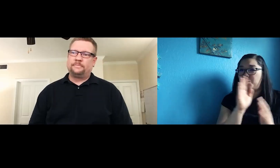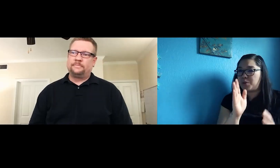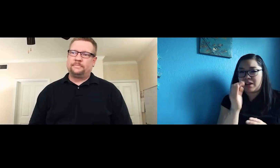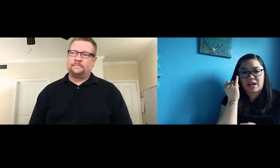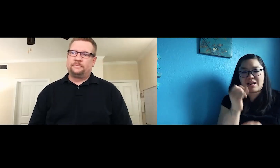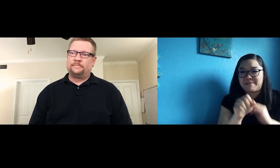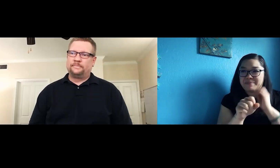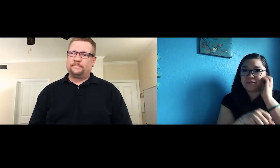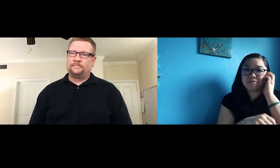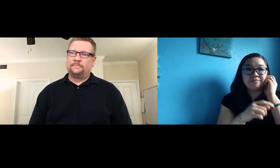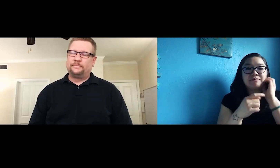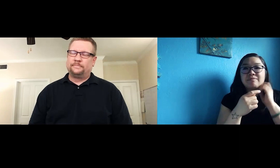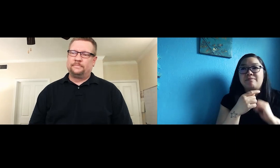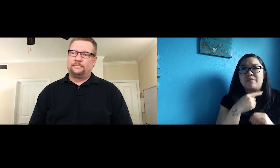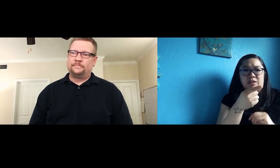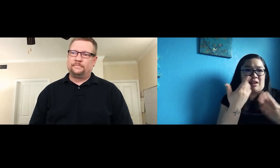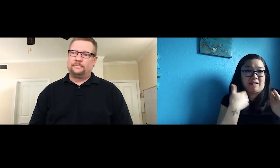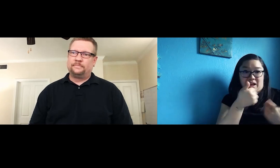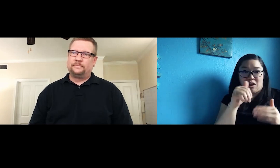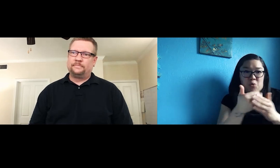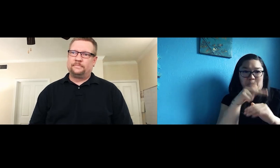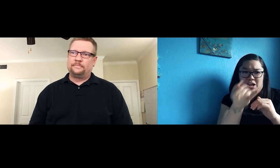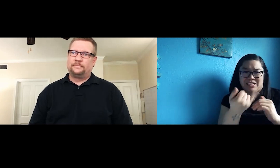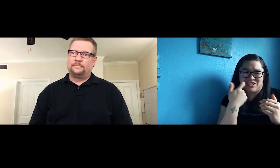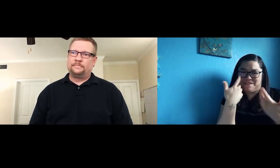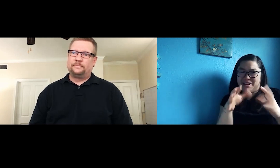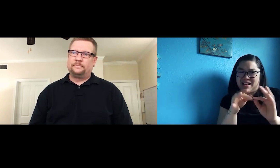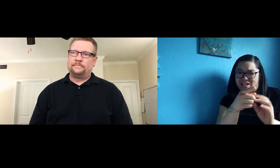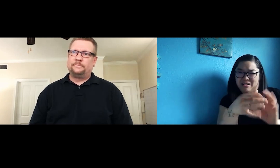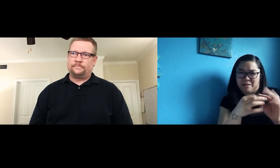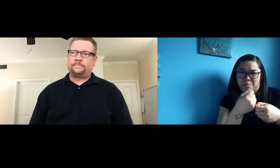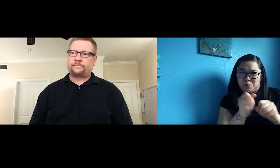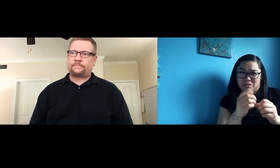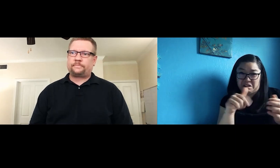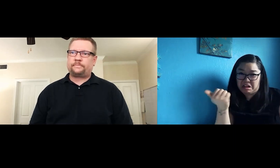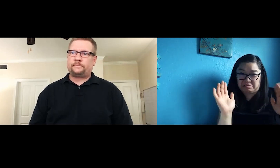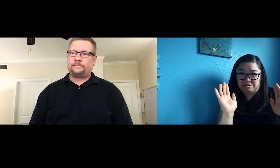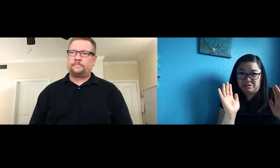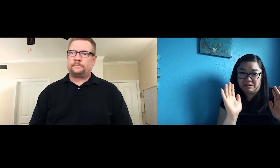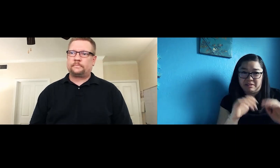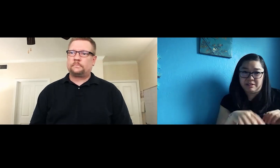Brilliant idea, yep. Do you have any other new projects, other than the one you mentioned earlier, is that it?